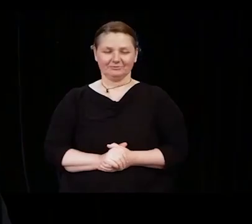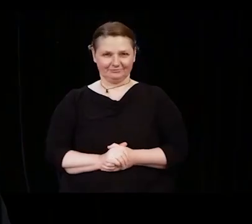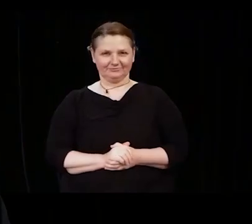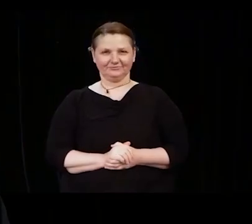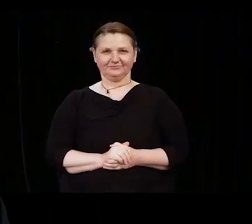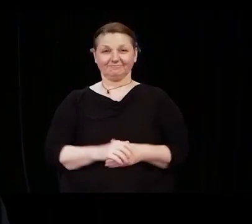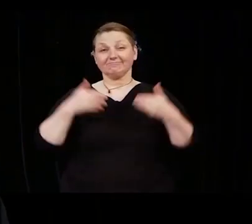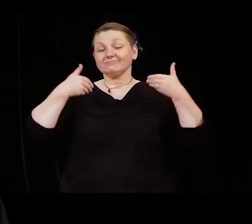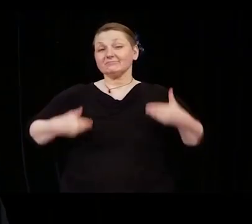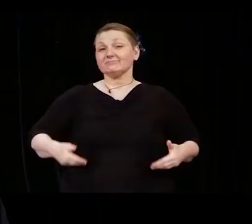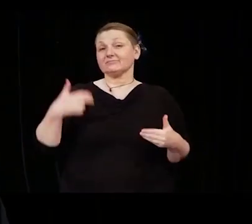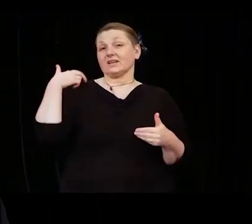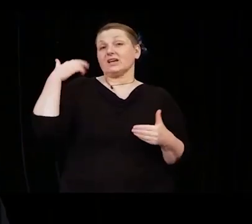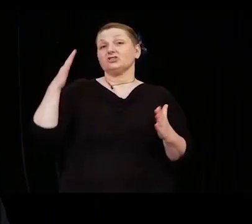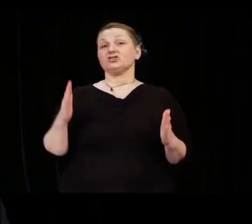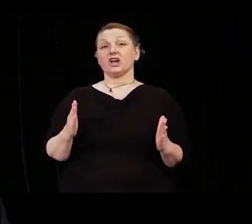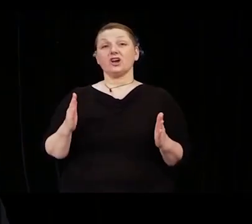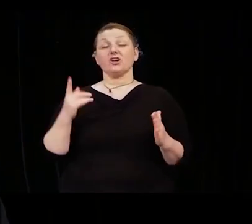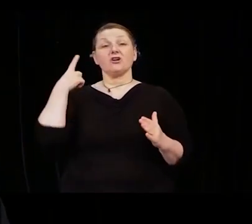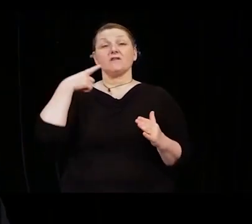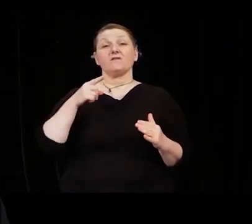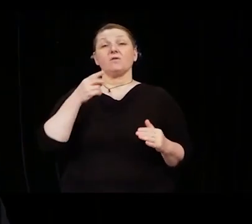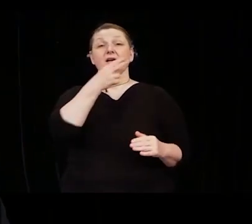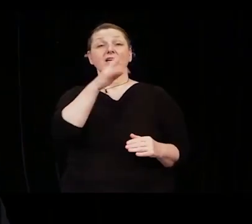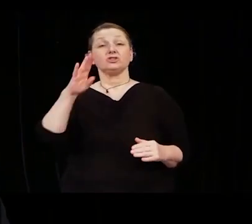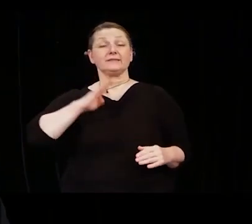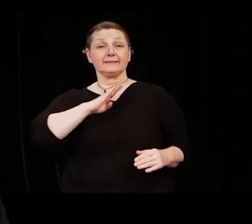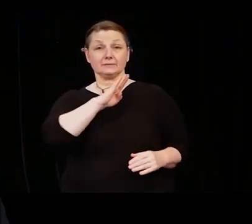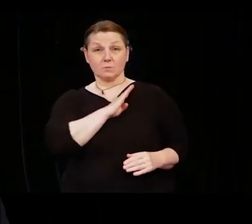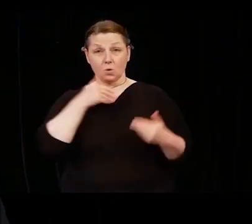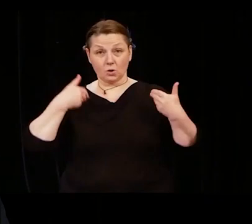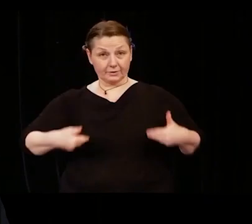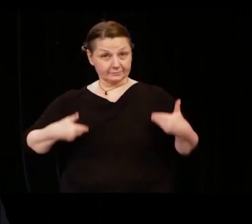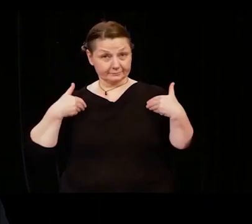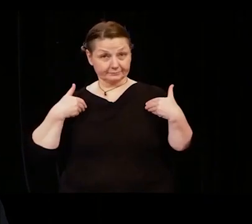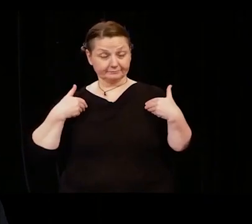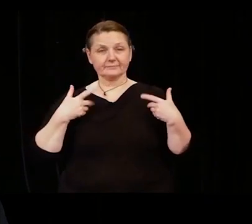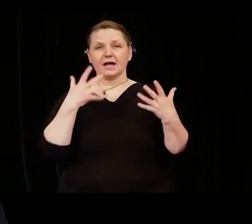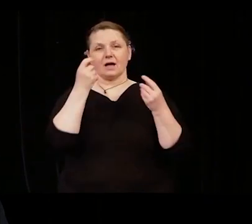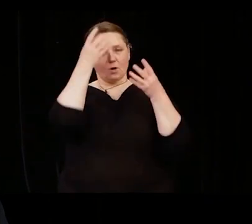As chair of the Holyoke Community College Board of Trustees, I extend our congratulations